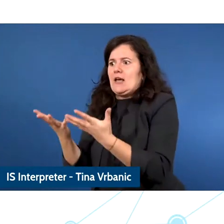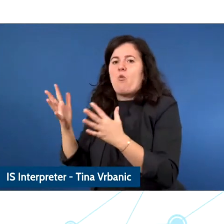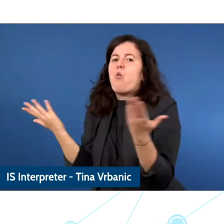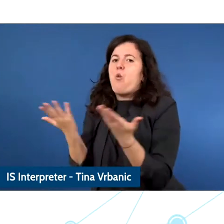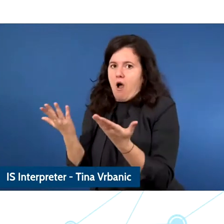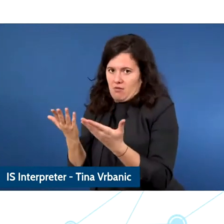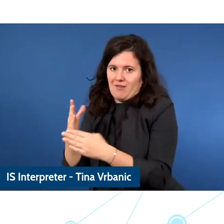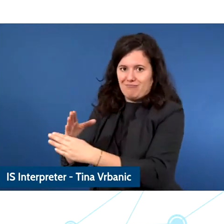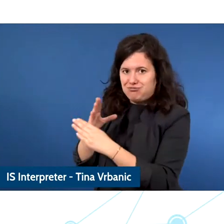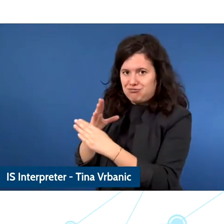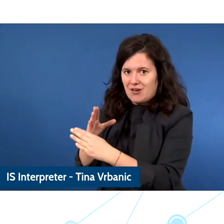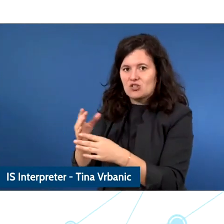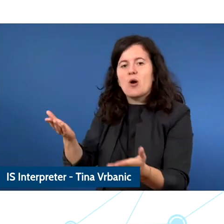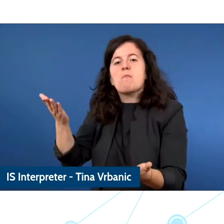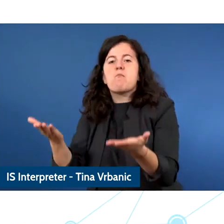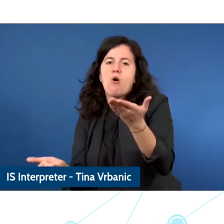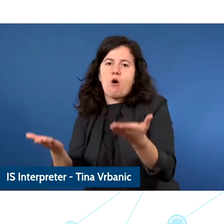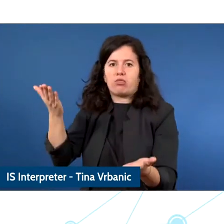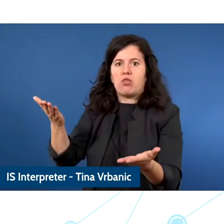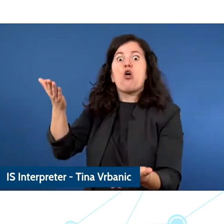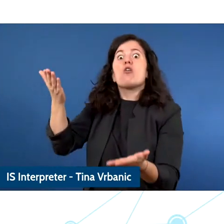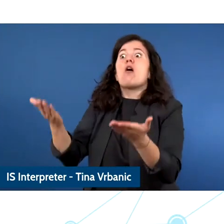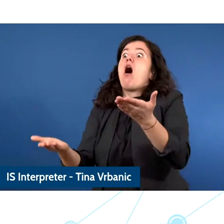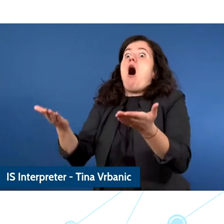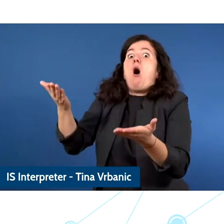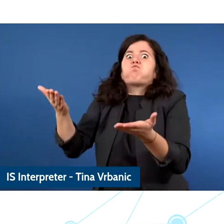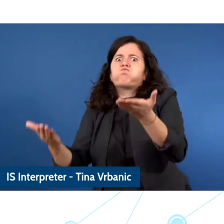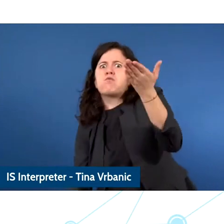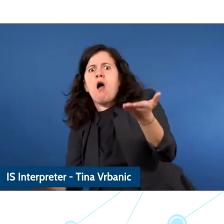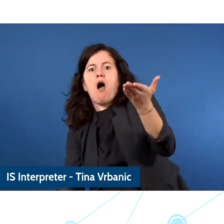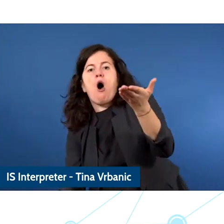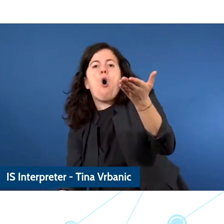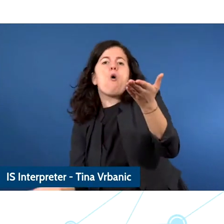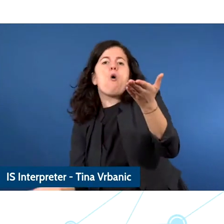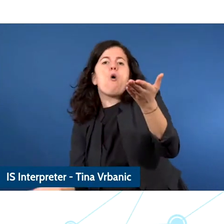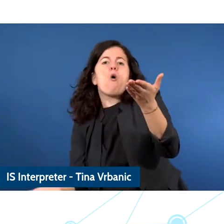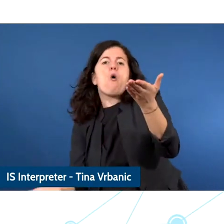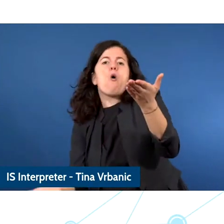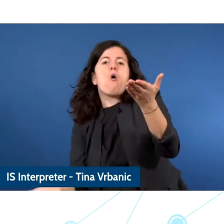and strengthen and protect at the same time and this is a very complex